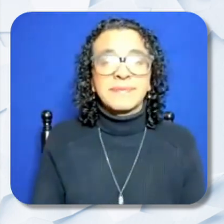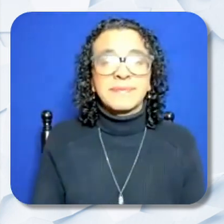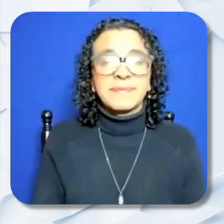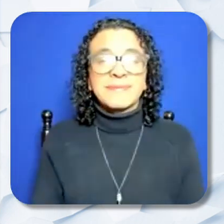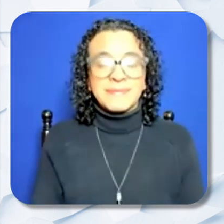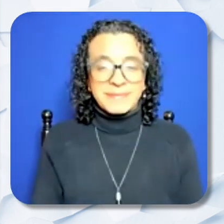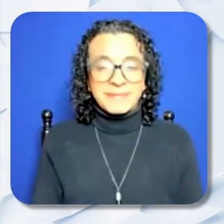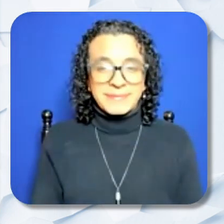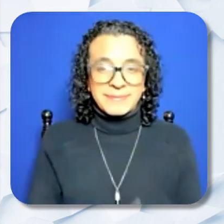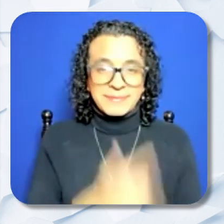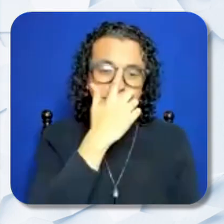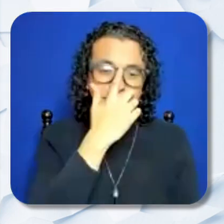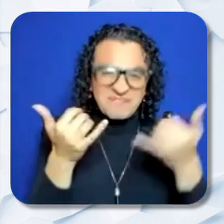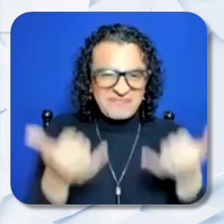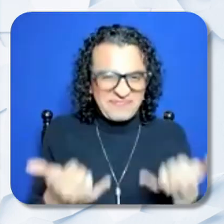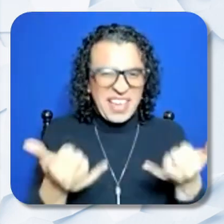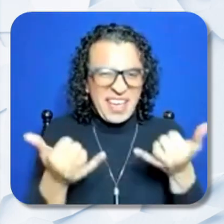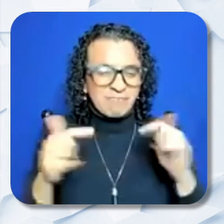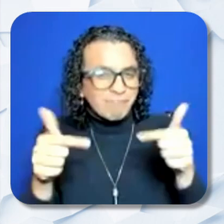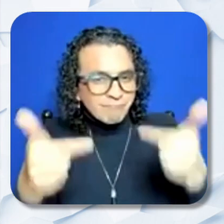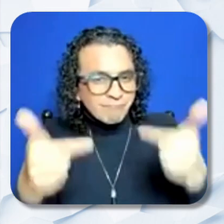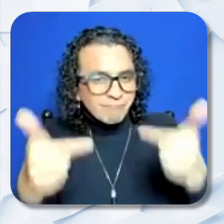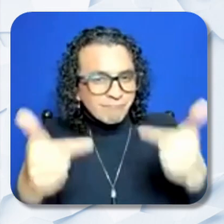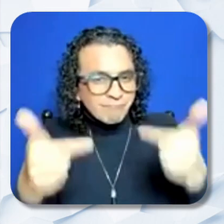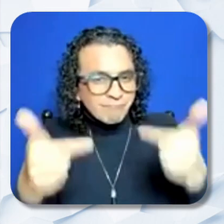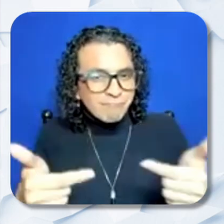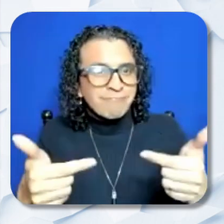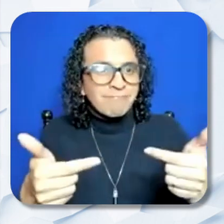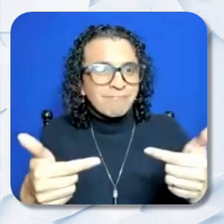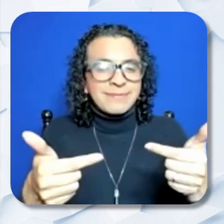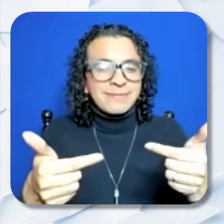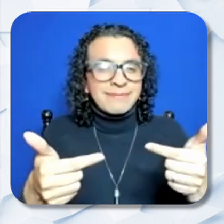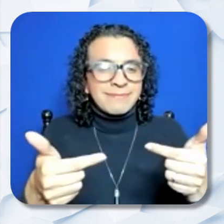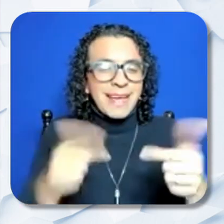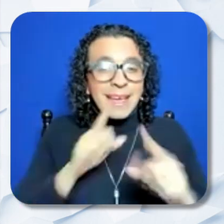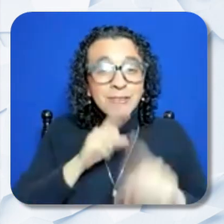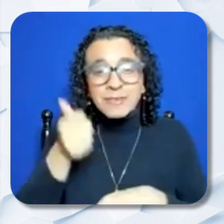So now will be the time that we have set aside to have some questions and answers